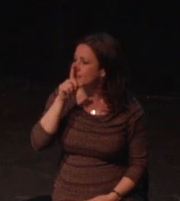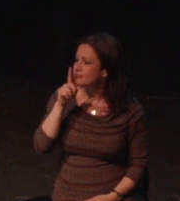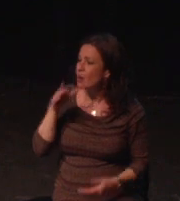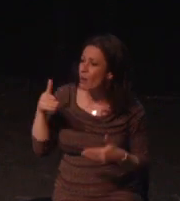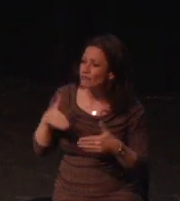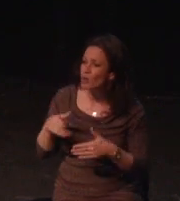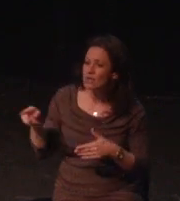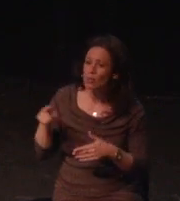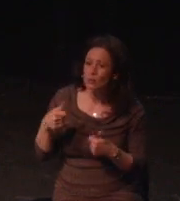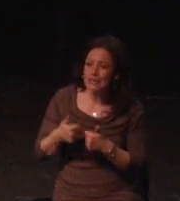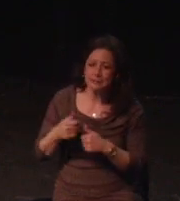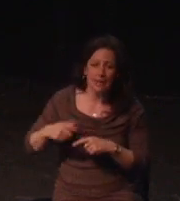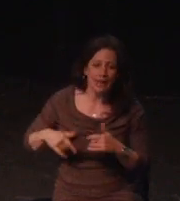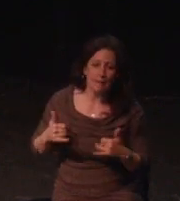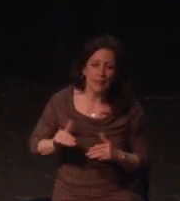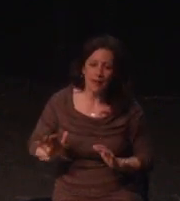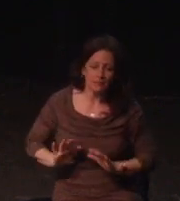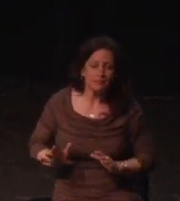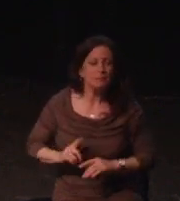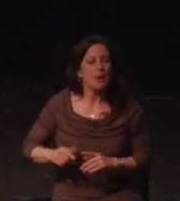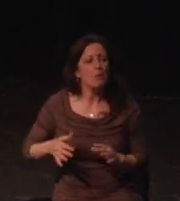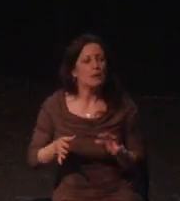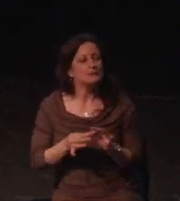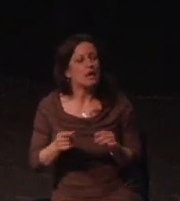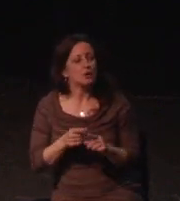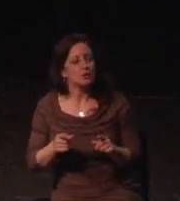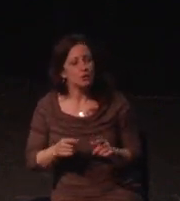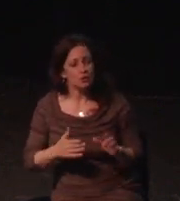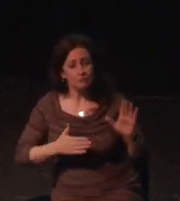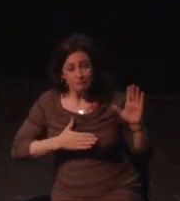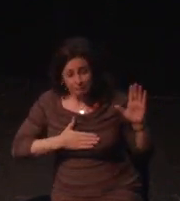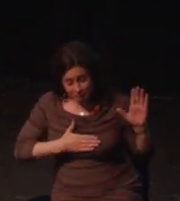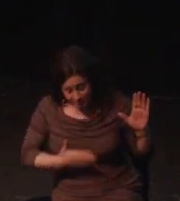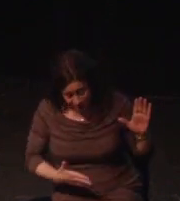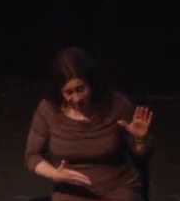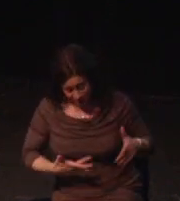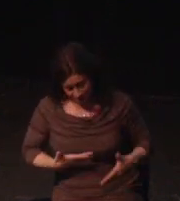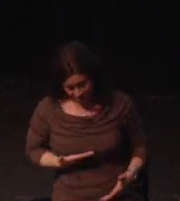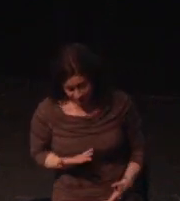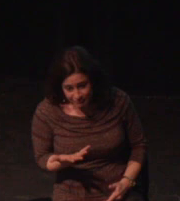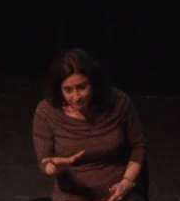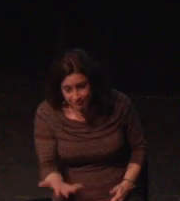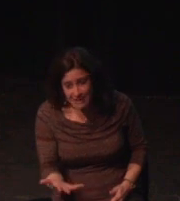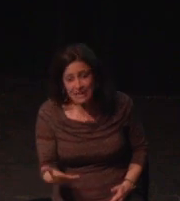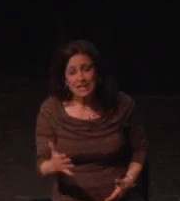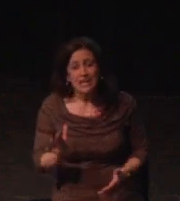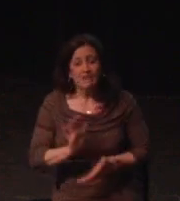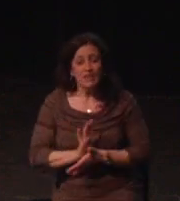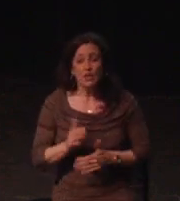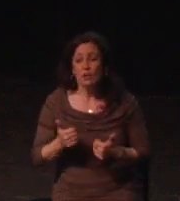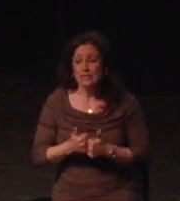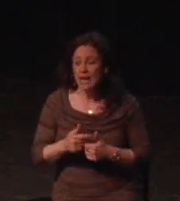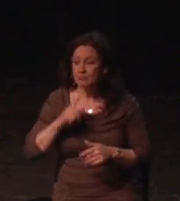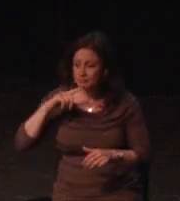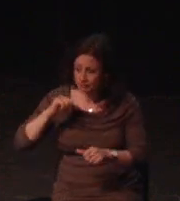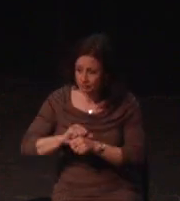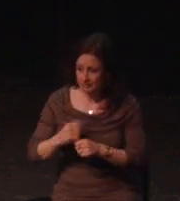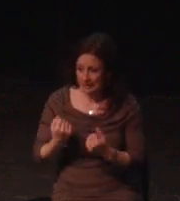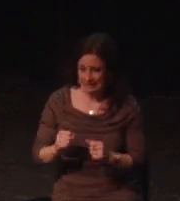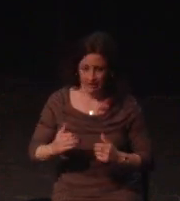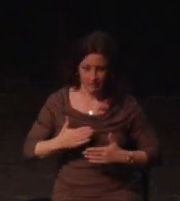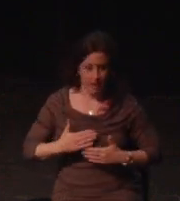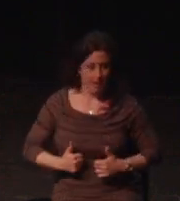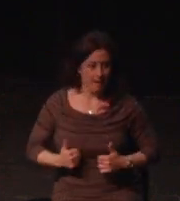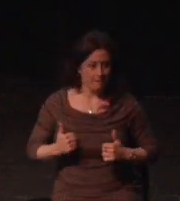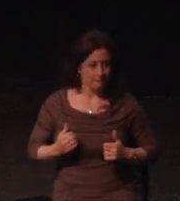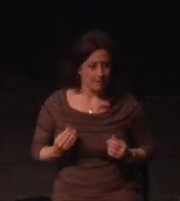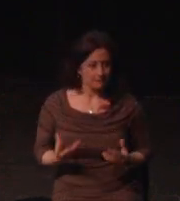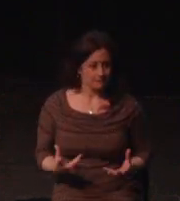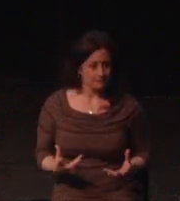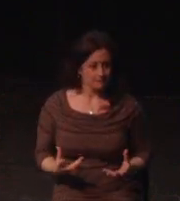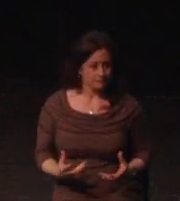For all though, I want games to be the best they can be.